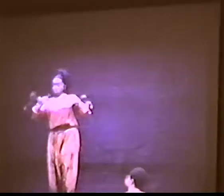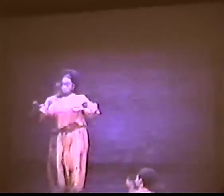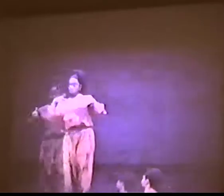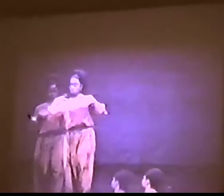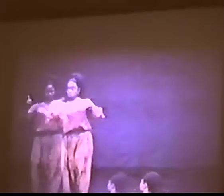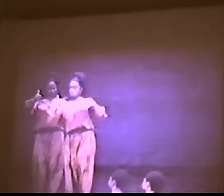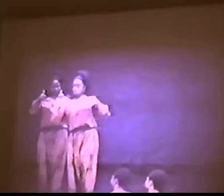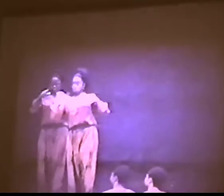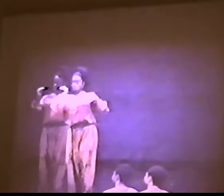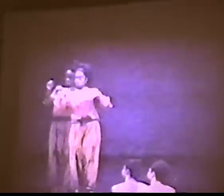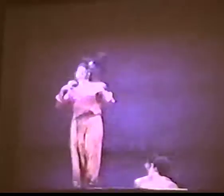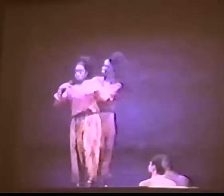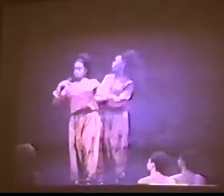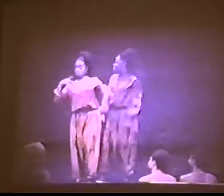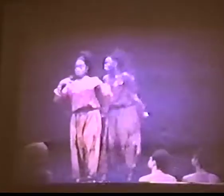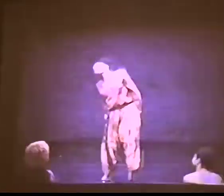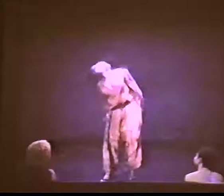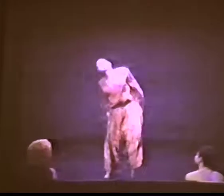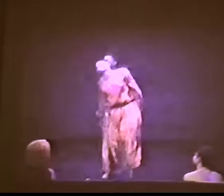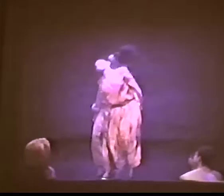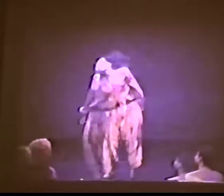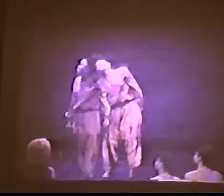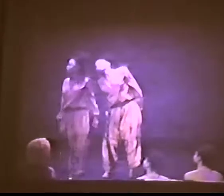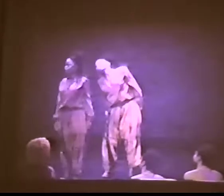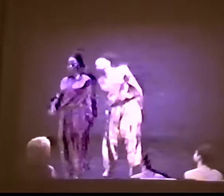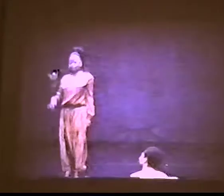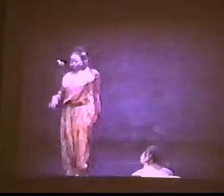TOUSSAINT SURE DON'T LET BLACK FOLKS TELL HIM NOTHIN'.